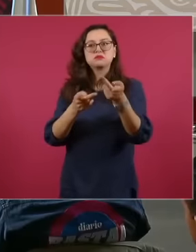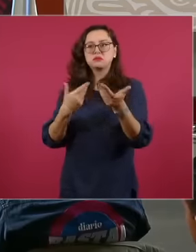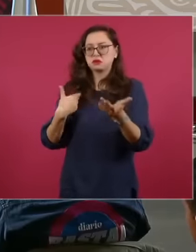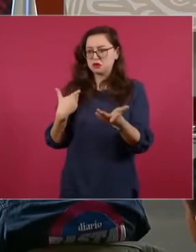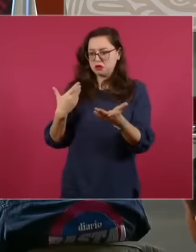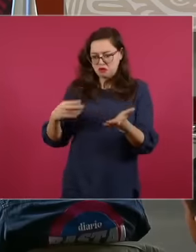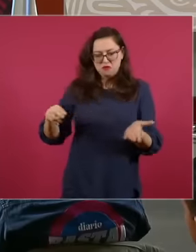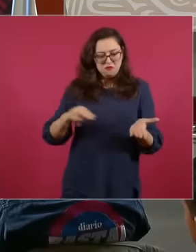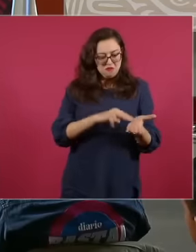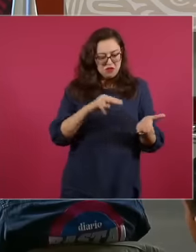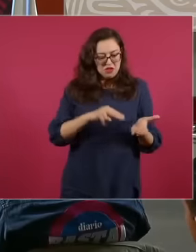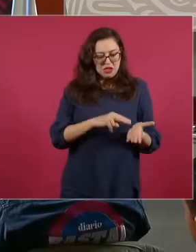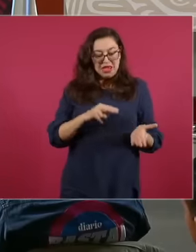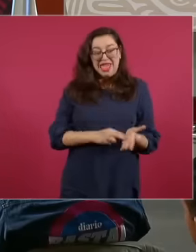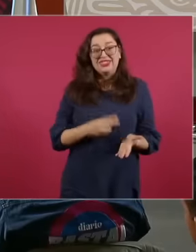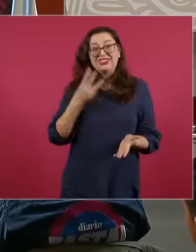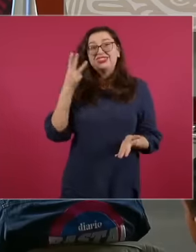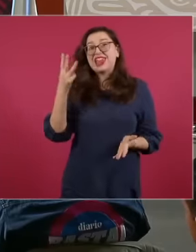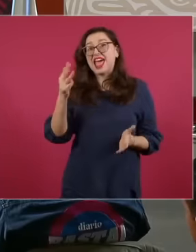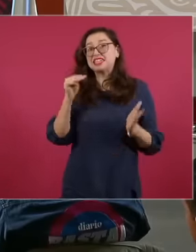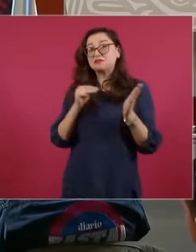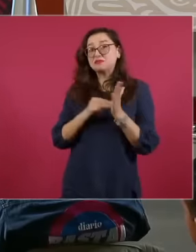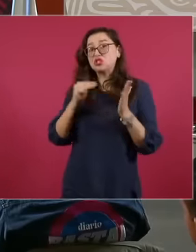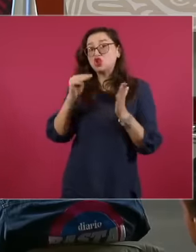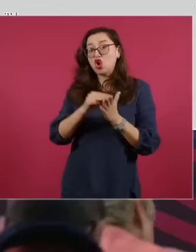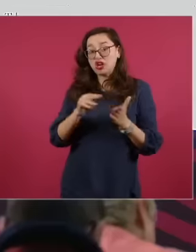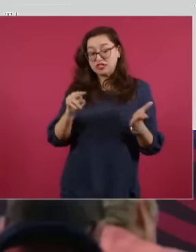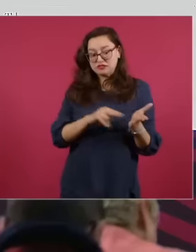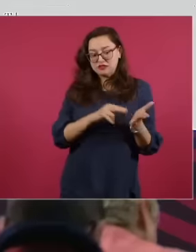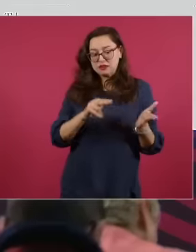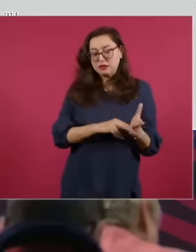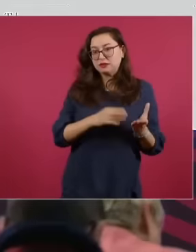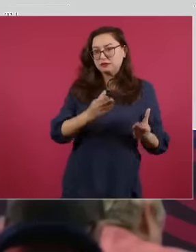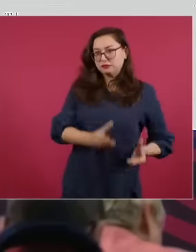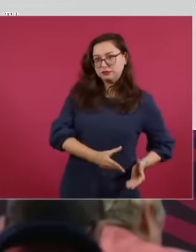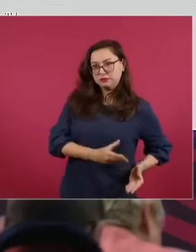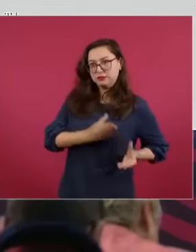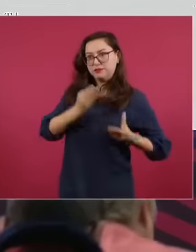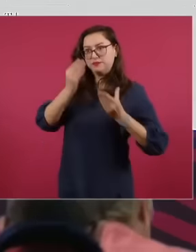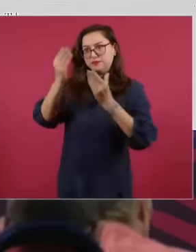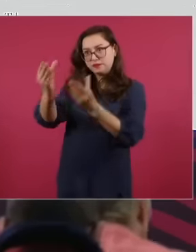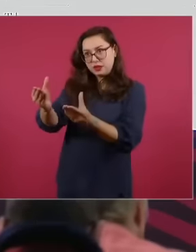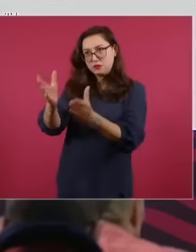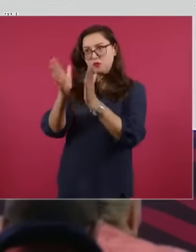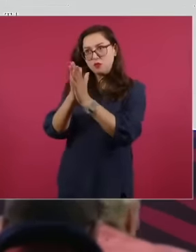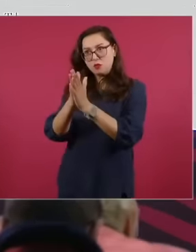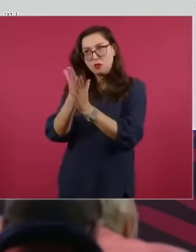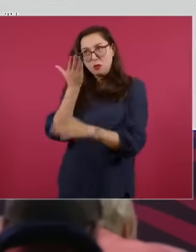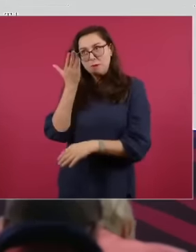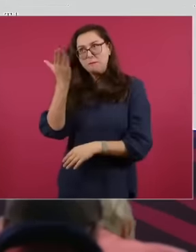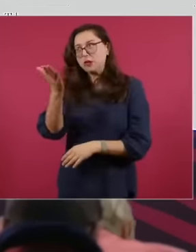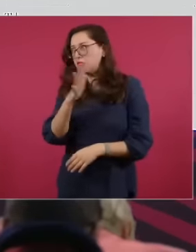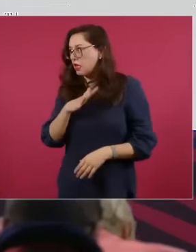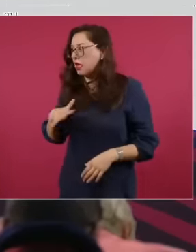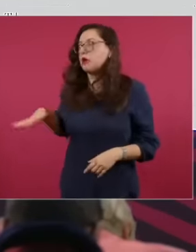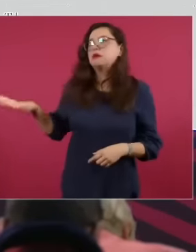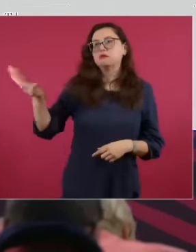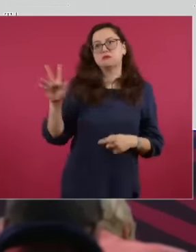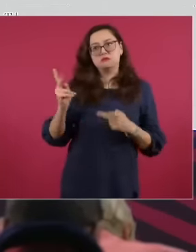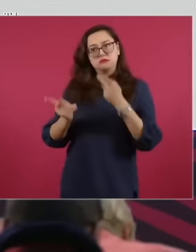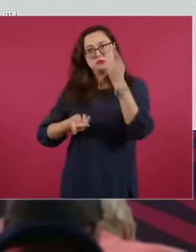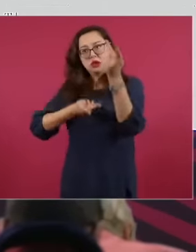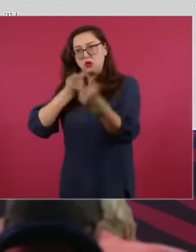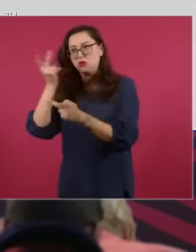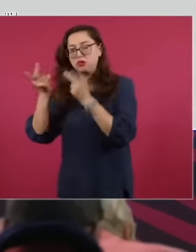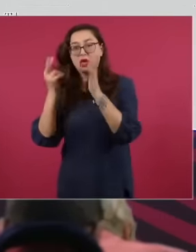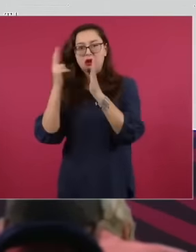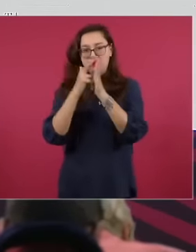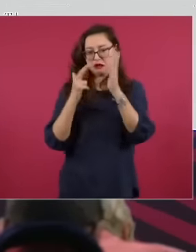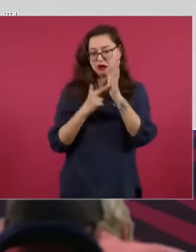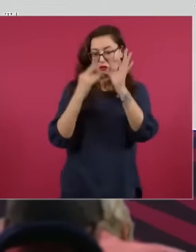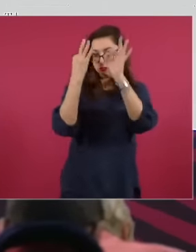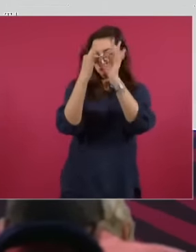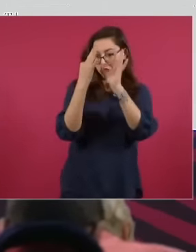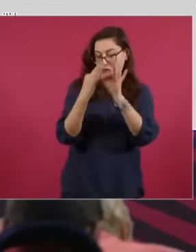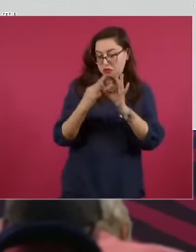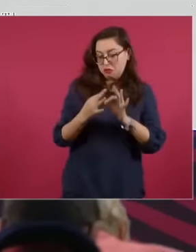gathered more than 3 million signatures and having complied with all the requirements, the ministers